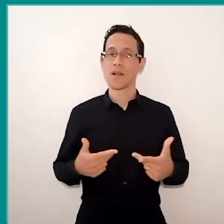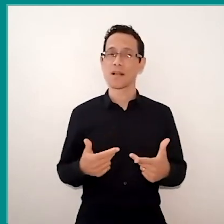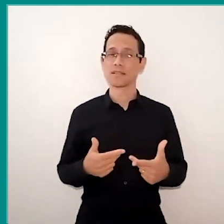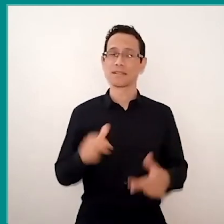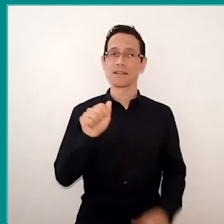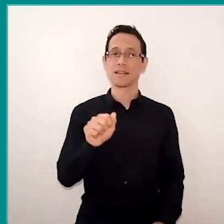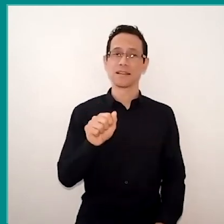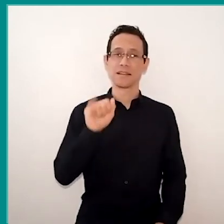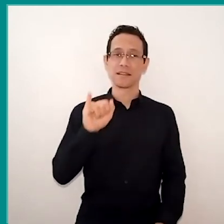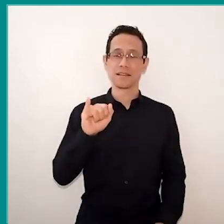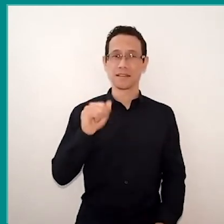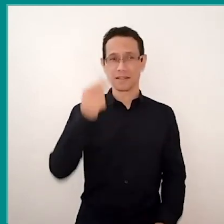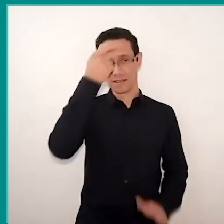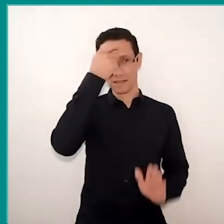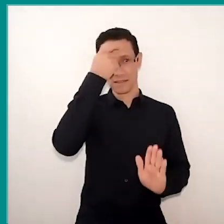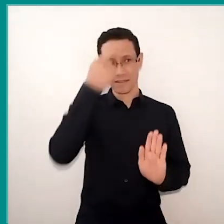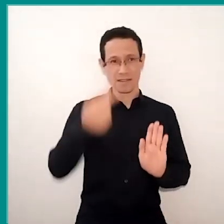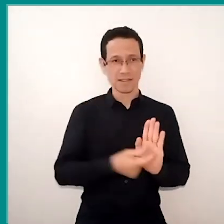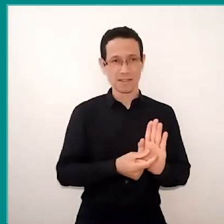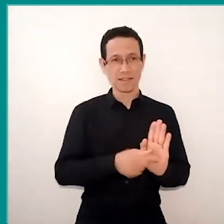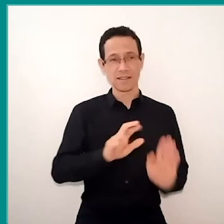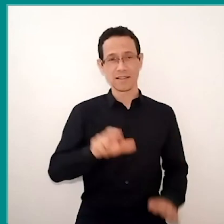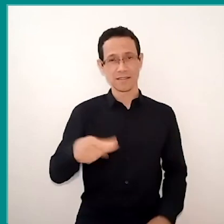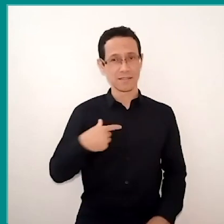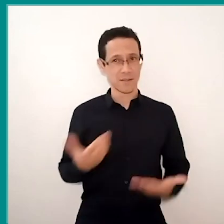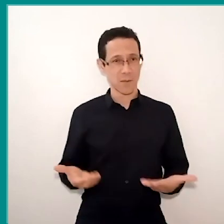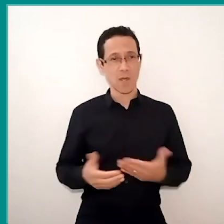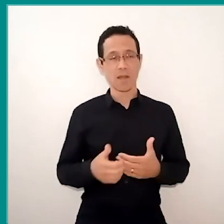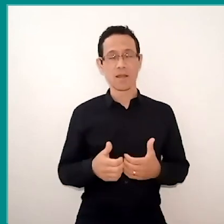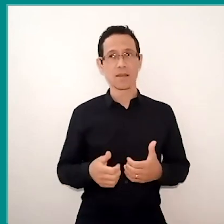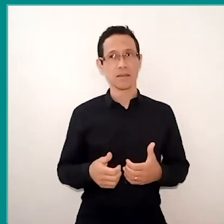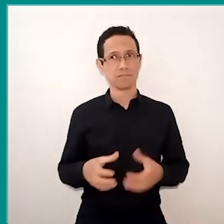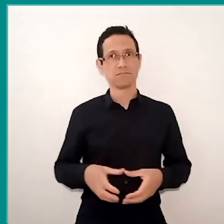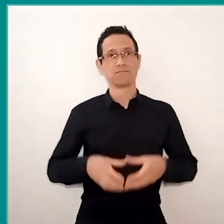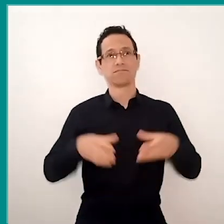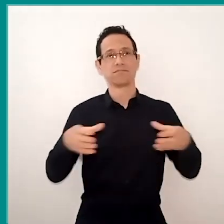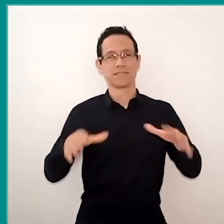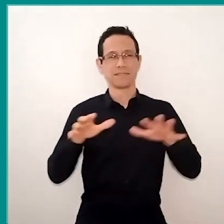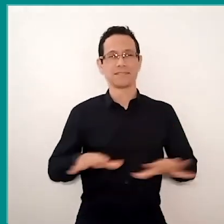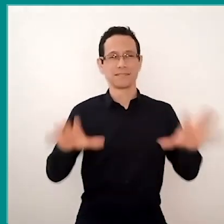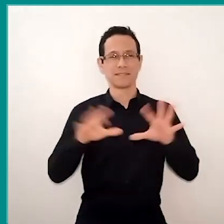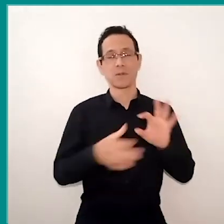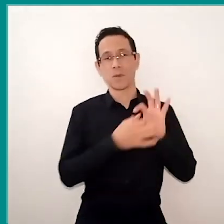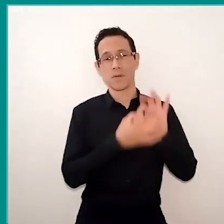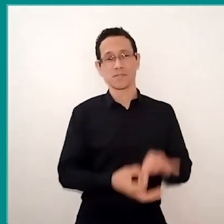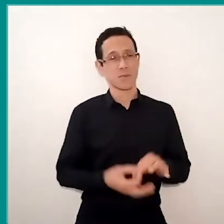This is the context we are in, of course, it's a very macro panorama, but it's the context we are today.